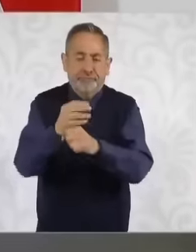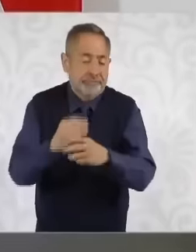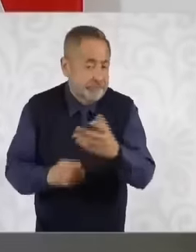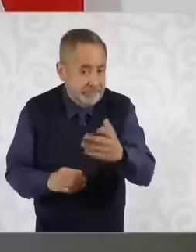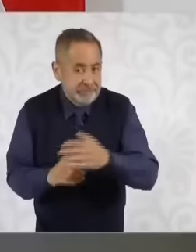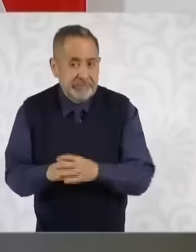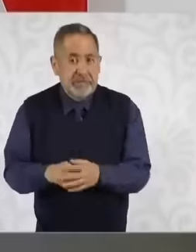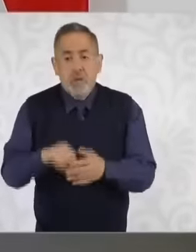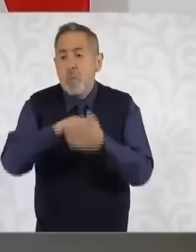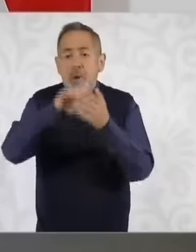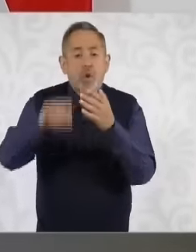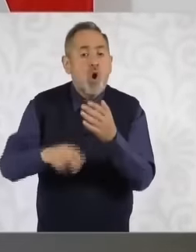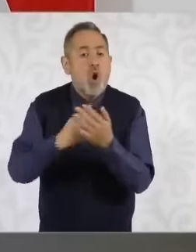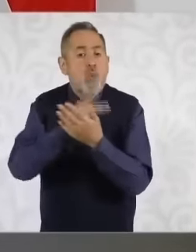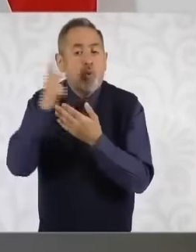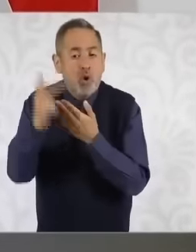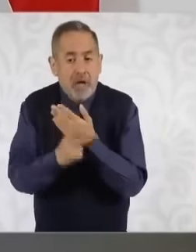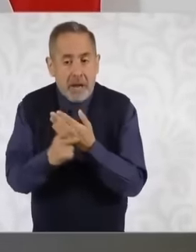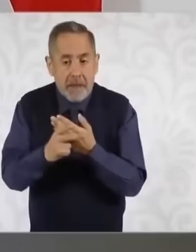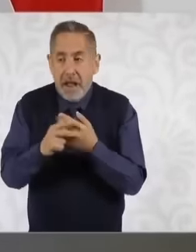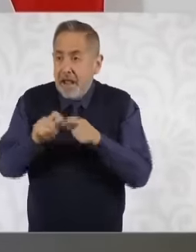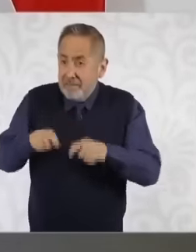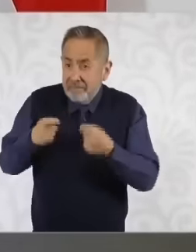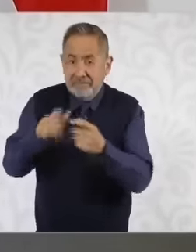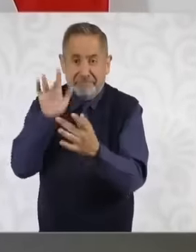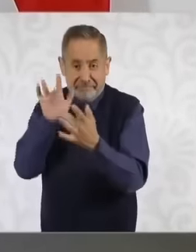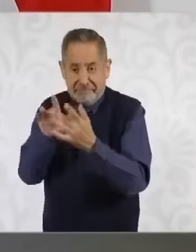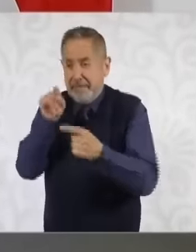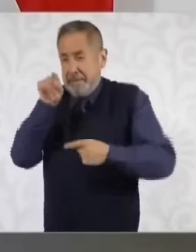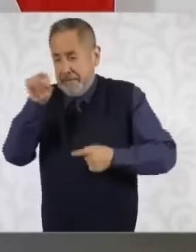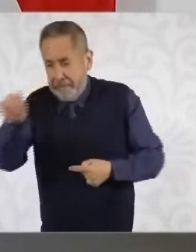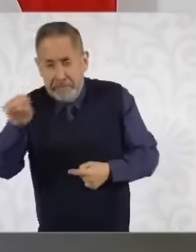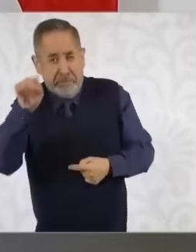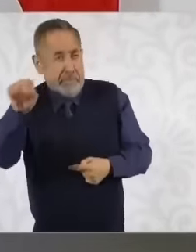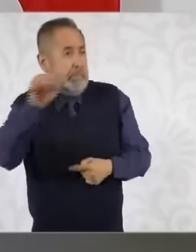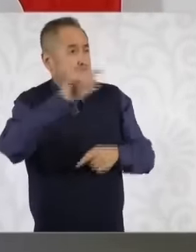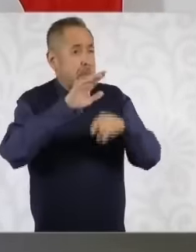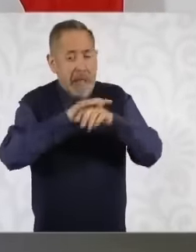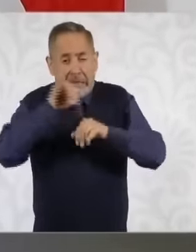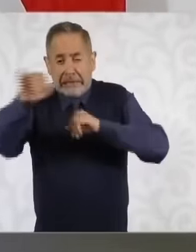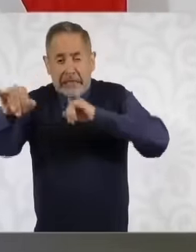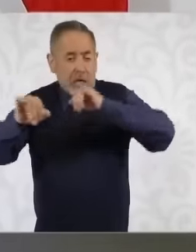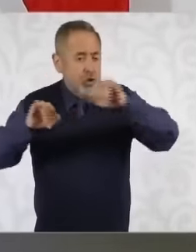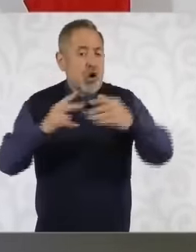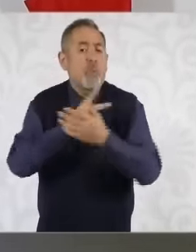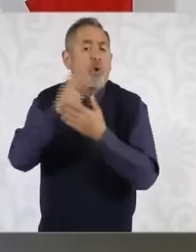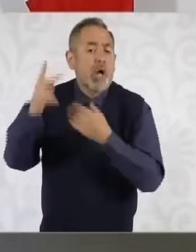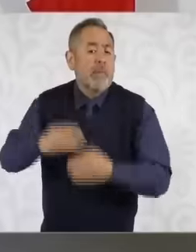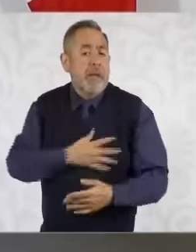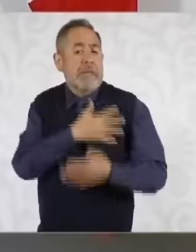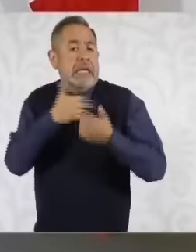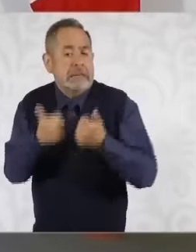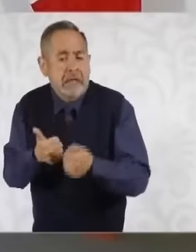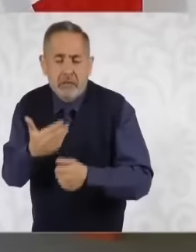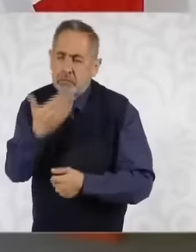the welfare programs have arrived It is very important to the Raramuri communities, the